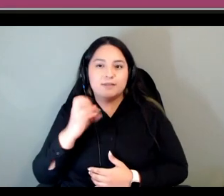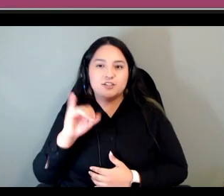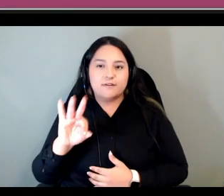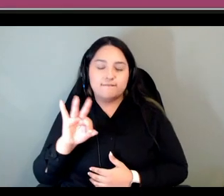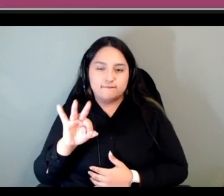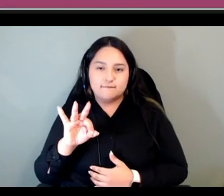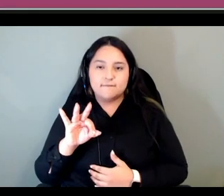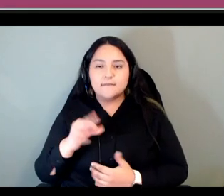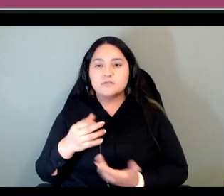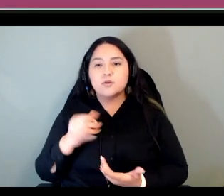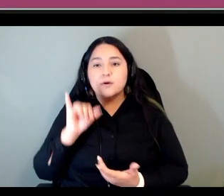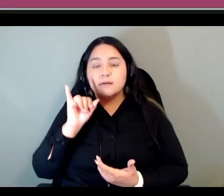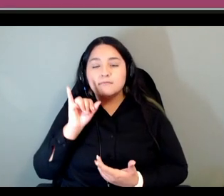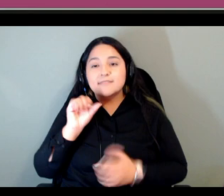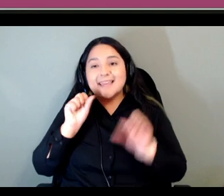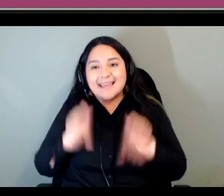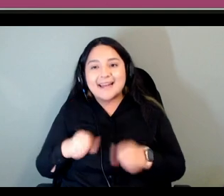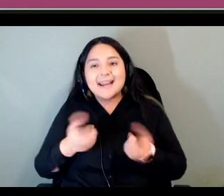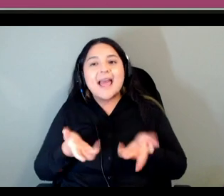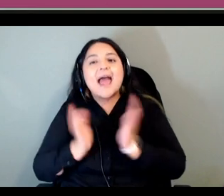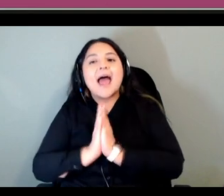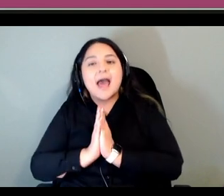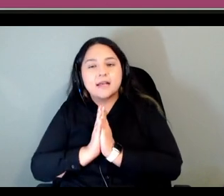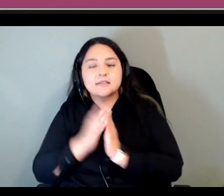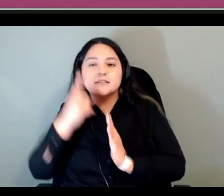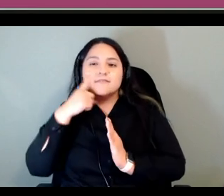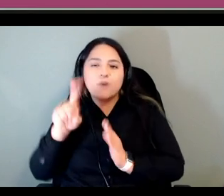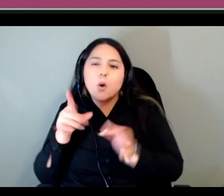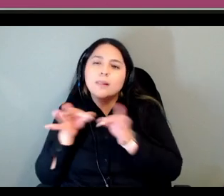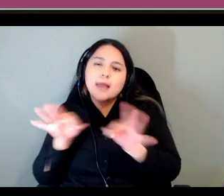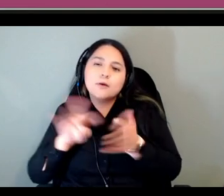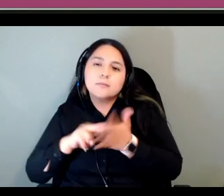they would be able to ask any language or supports by using the shift rather than having